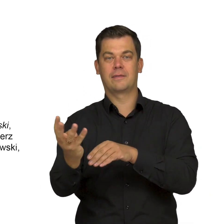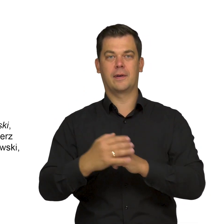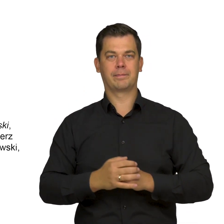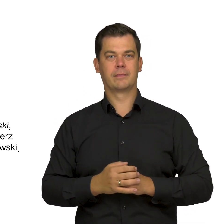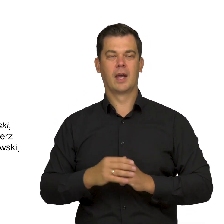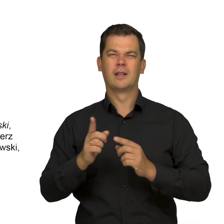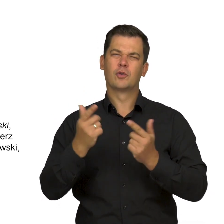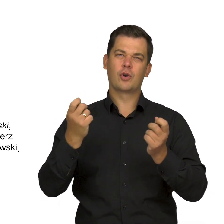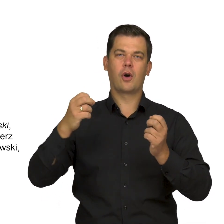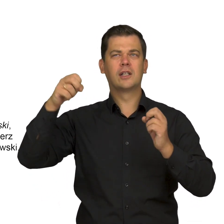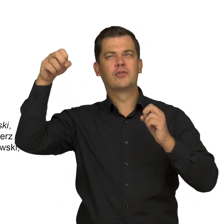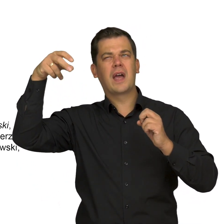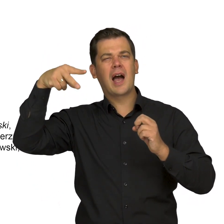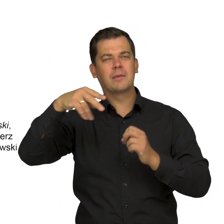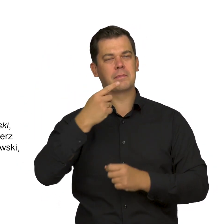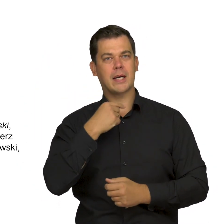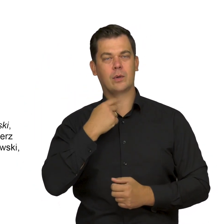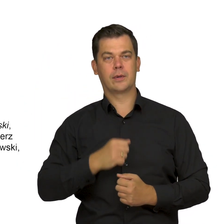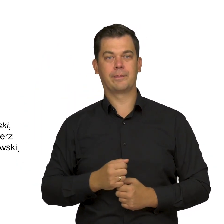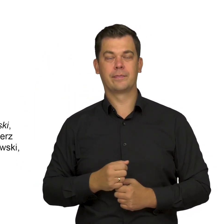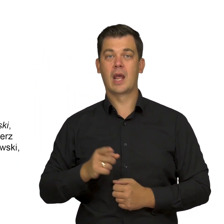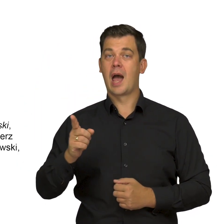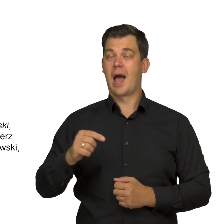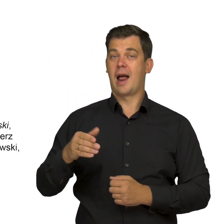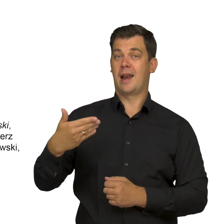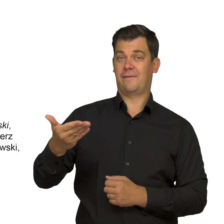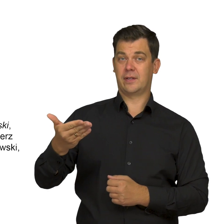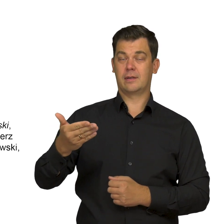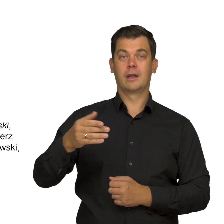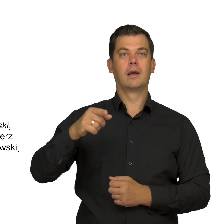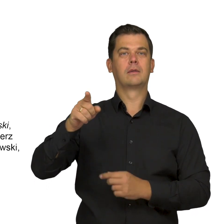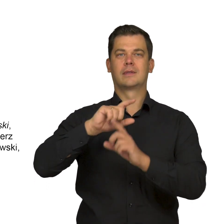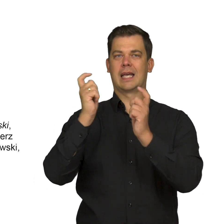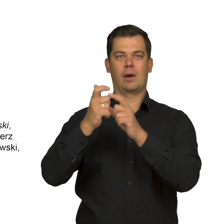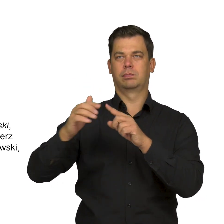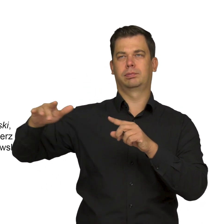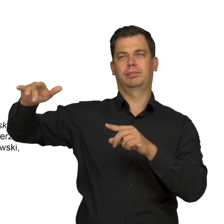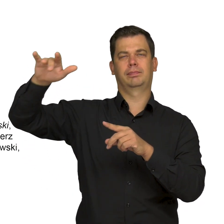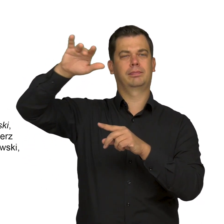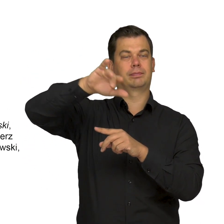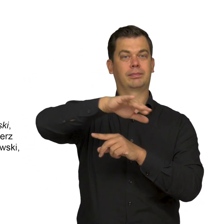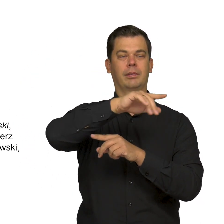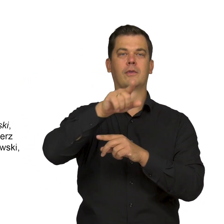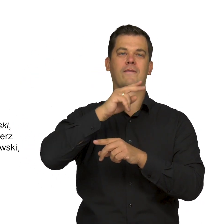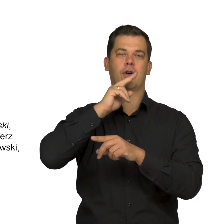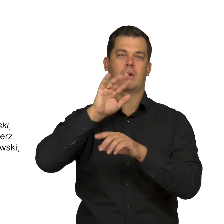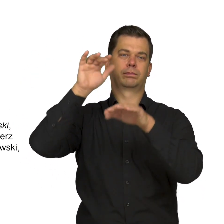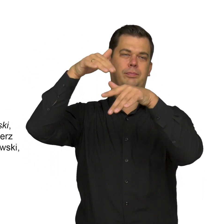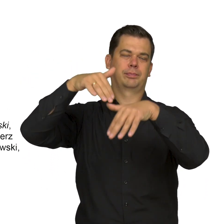Some fragments are illuminated by sunlight. Right next to the left edge of the painting, along the entire height of the rock,